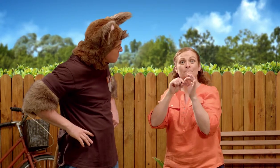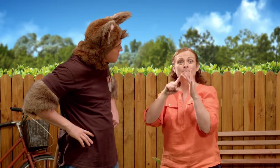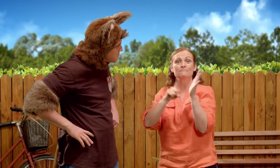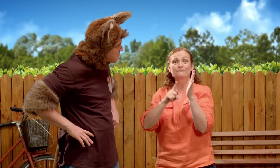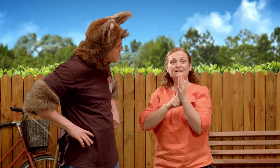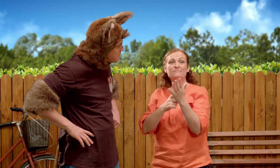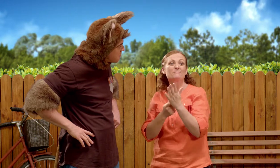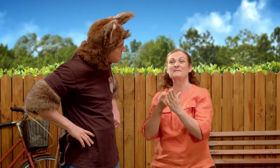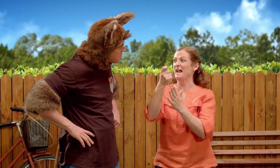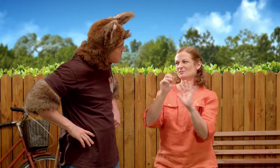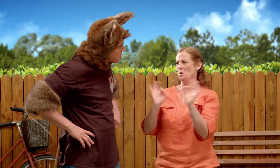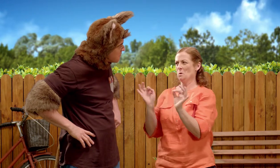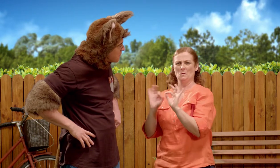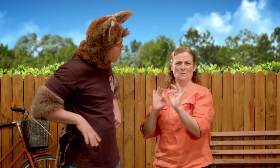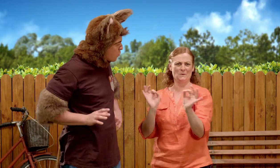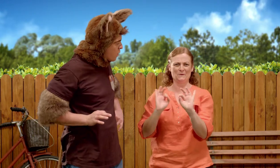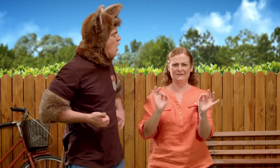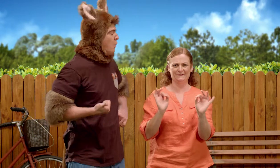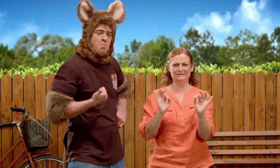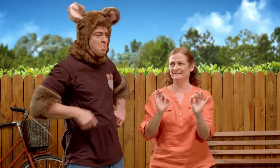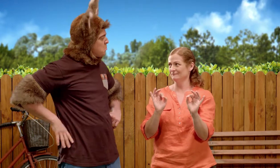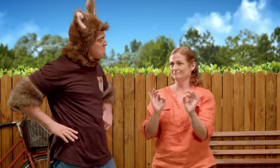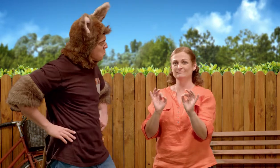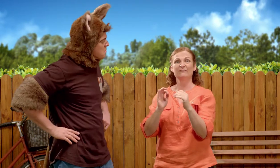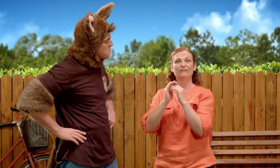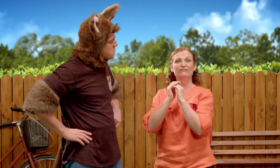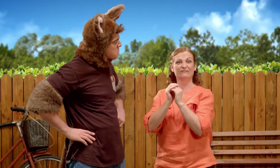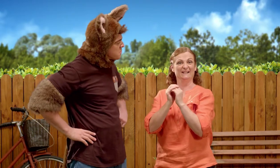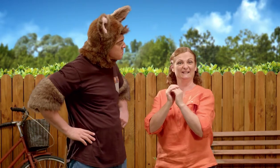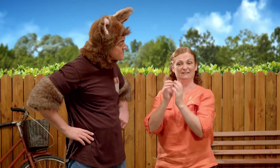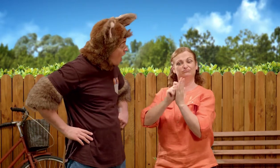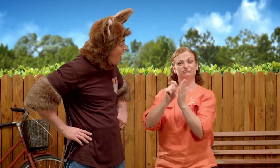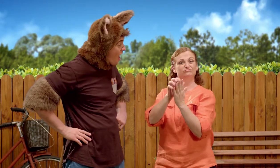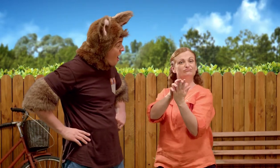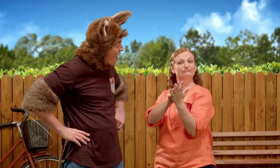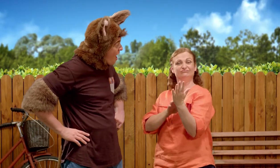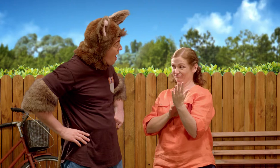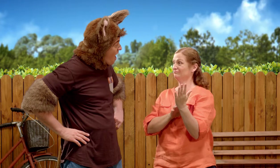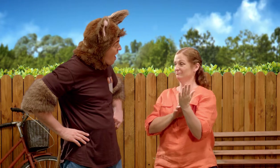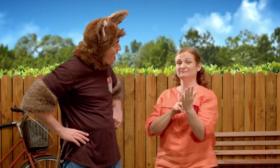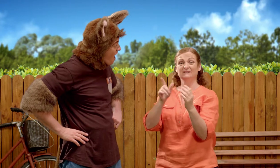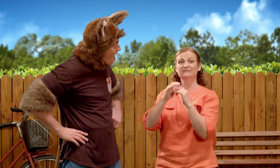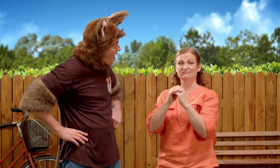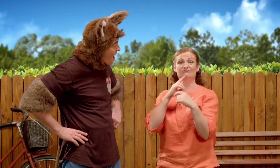That is not a bill, Possum. I don't need to pay anything. A friend of mine has written me a letter,